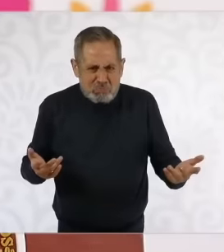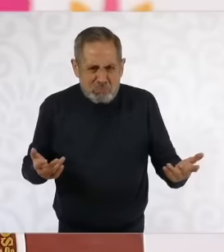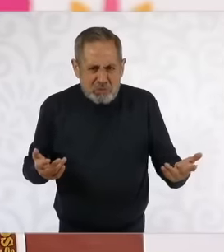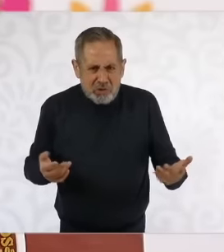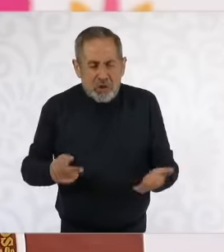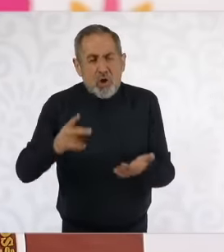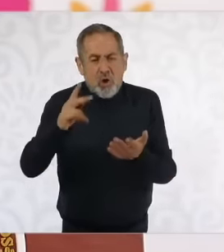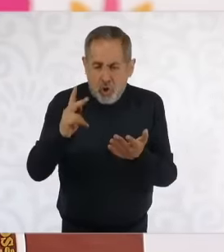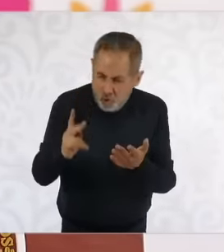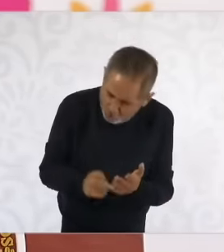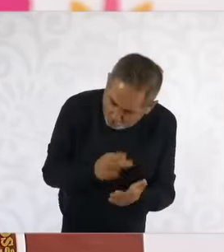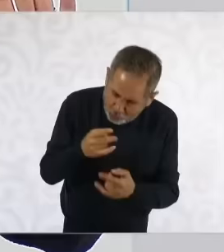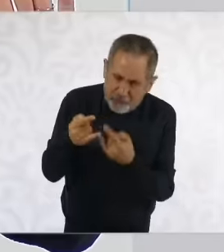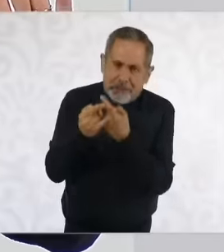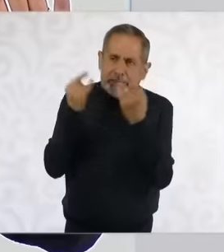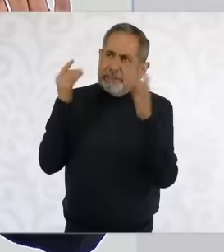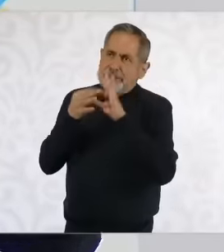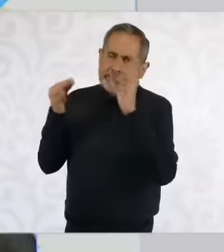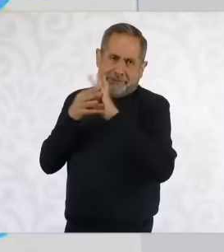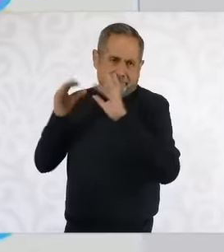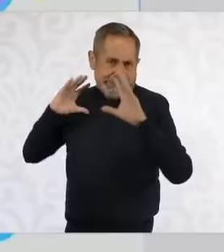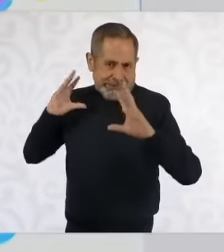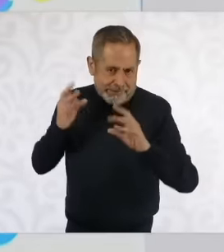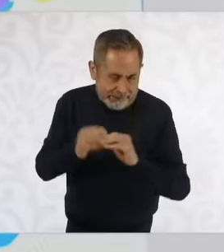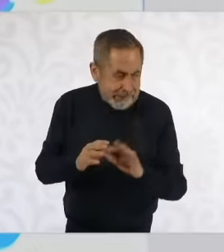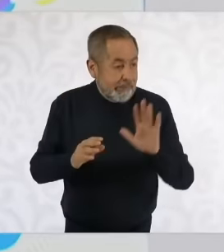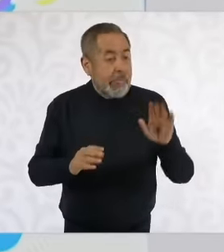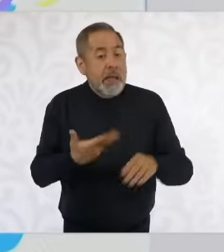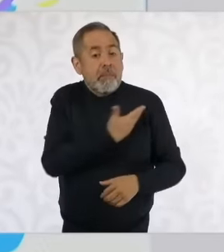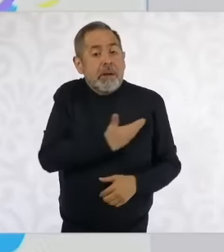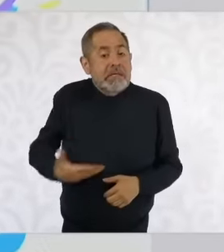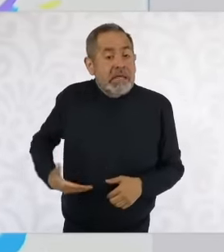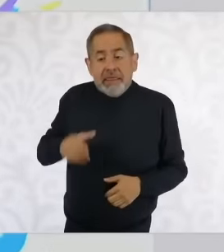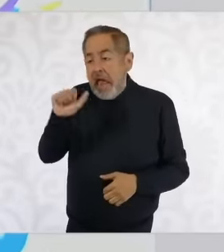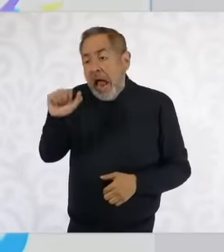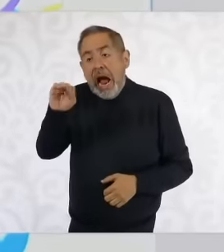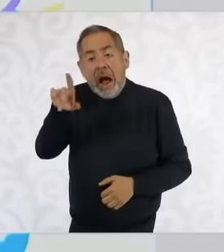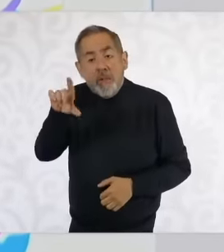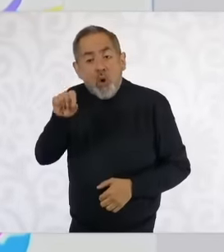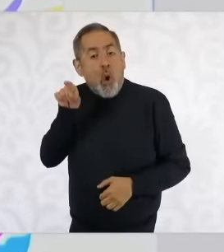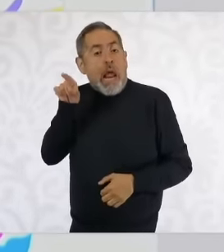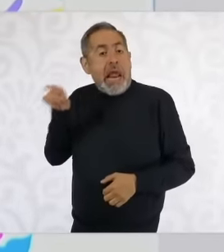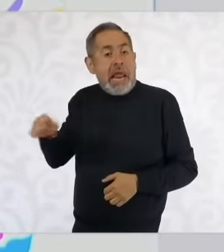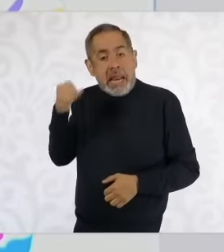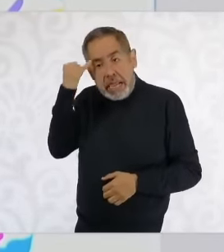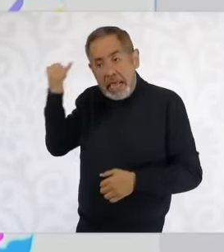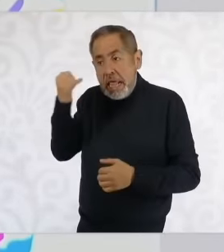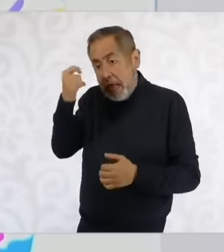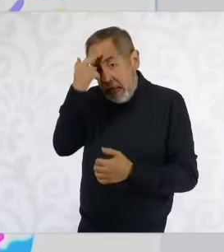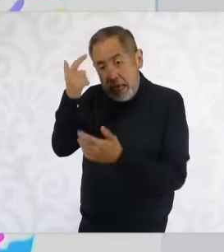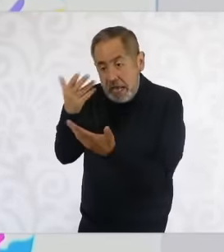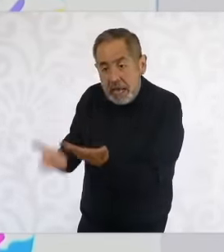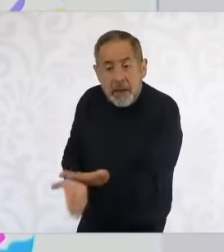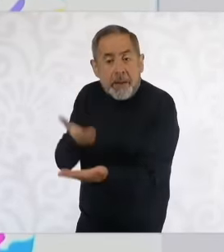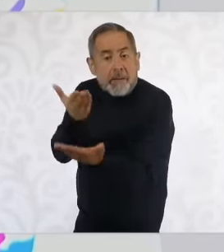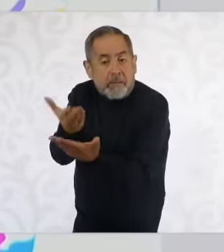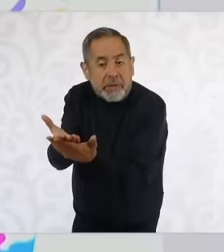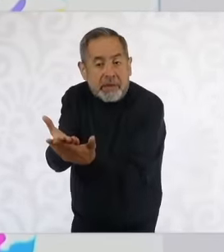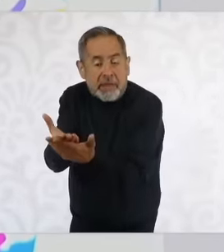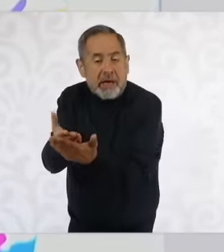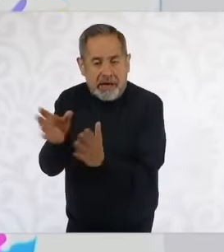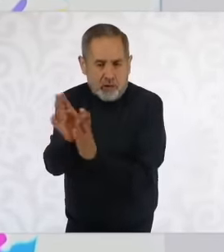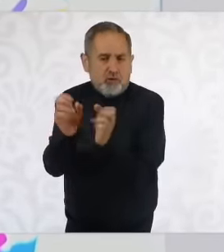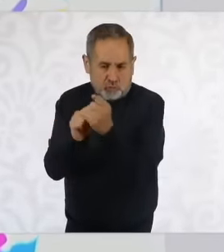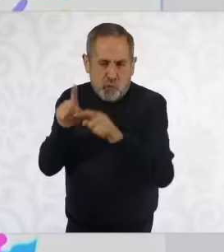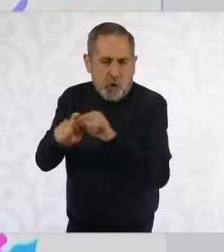President López Obrador renew the count? Send a reform to the Constitution on